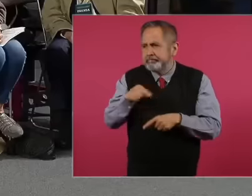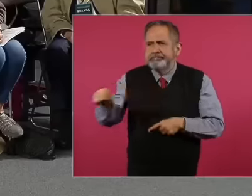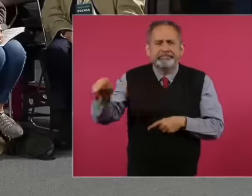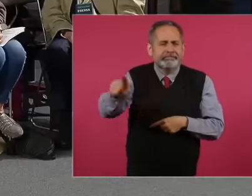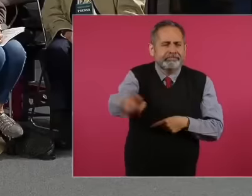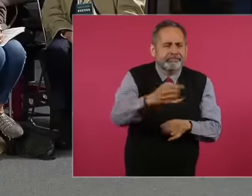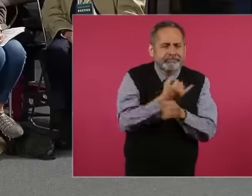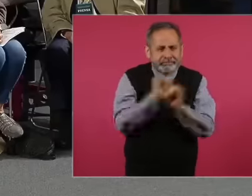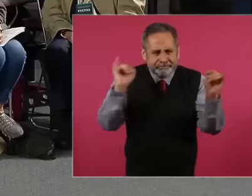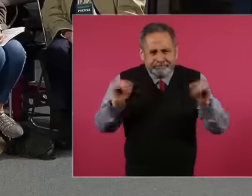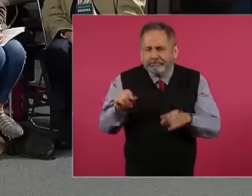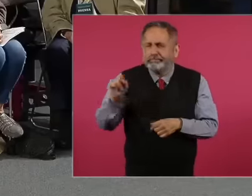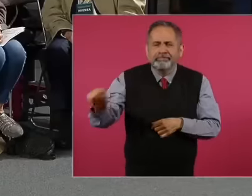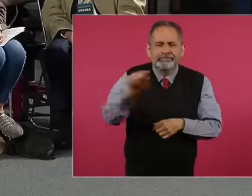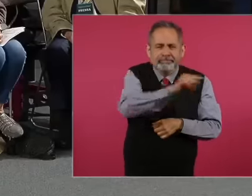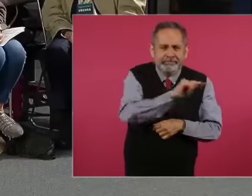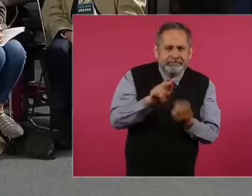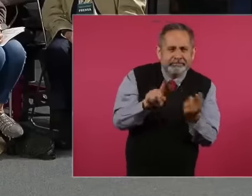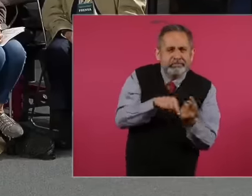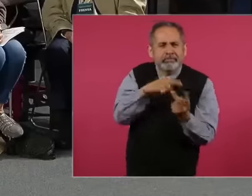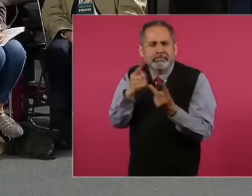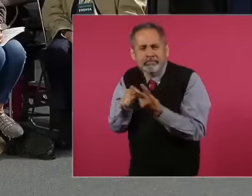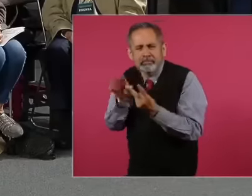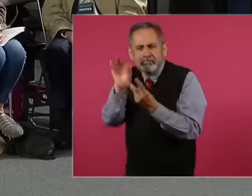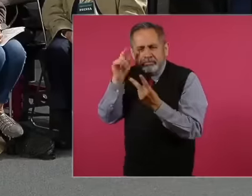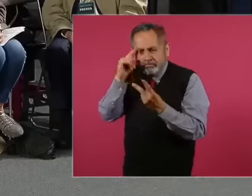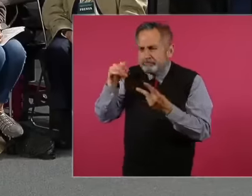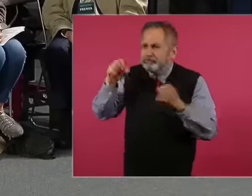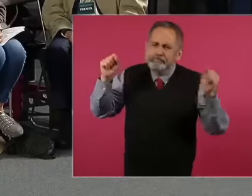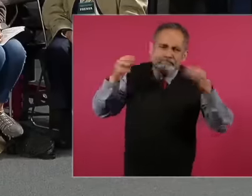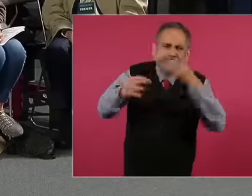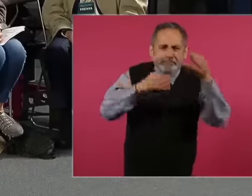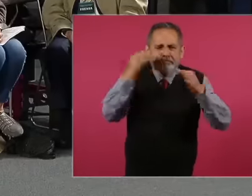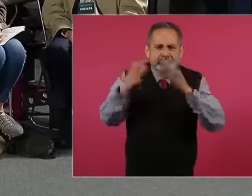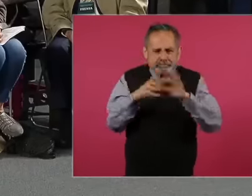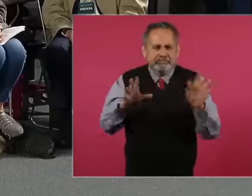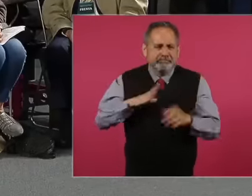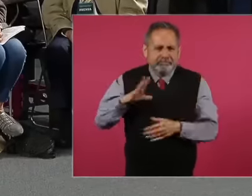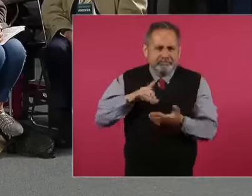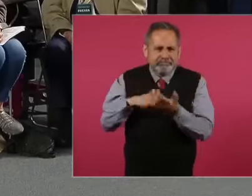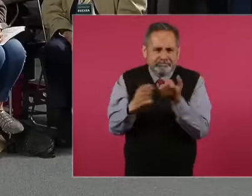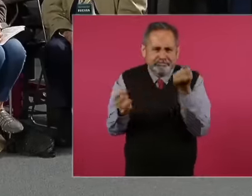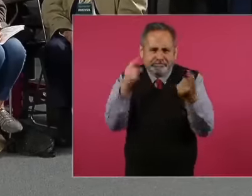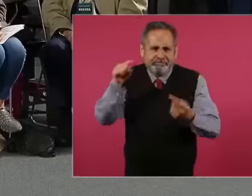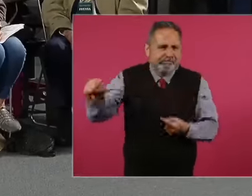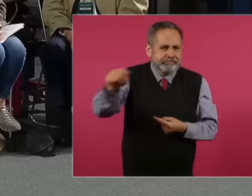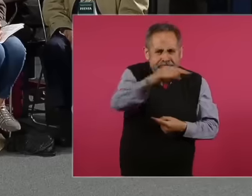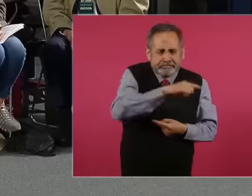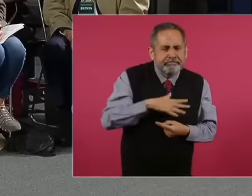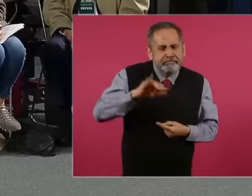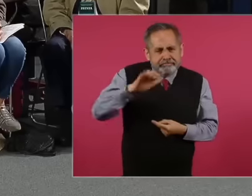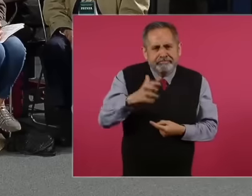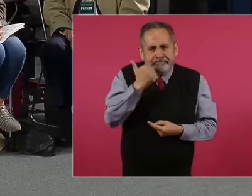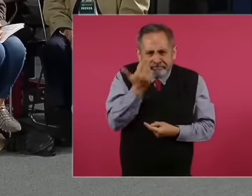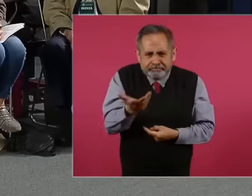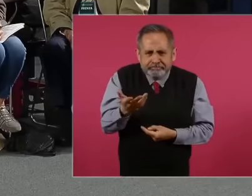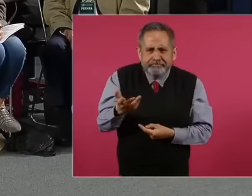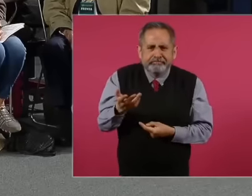alternative media did come from the s there are yes there were people who are trying to find Eh Well, the